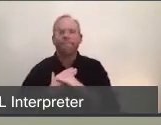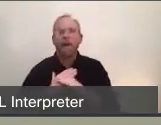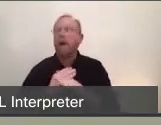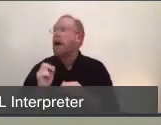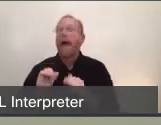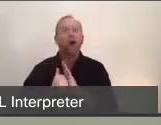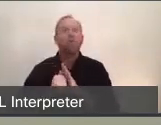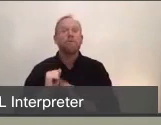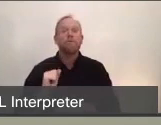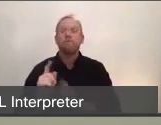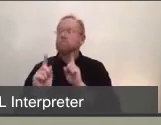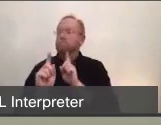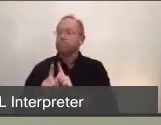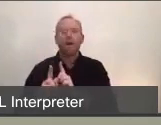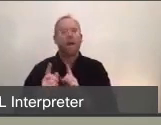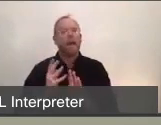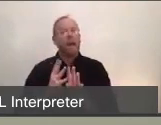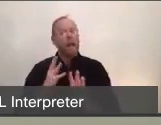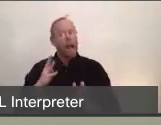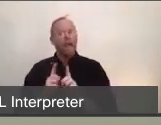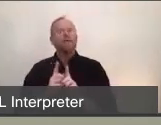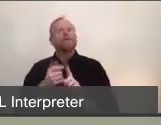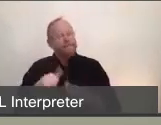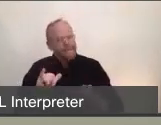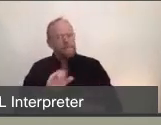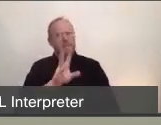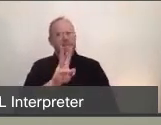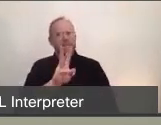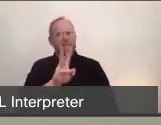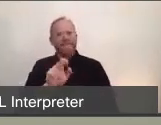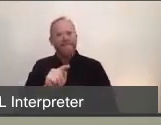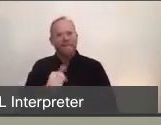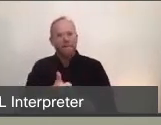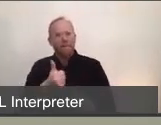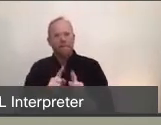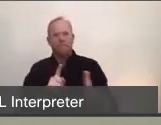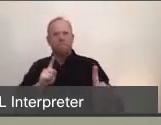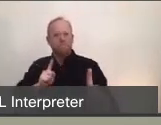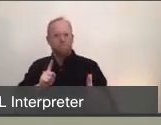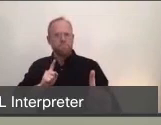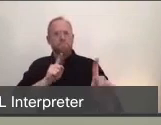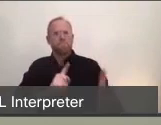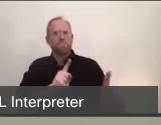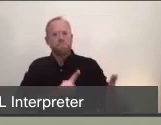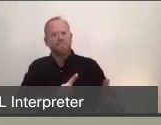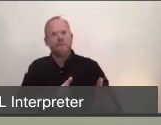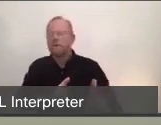to limit people entering into your stores, to ensure that we have proper social distancing. We will need to double down on those efforts